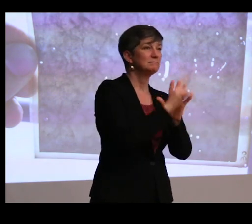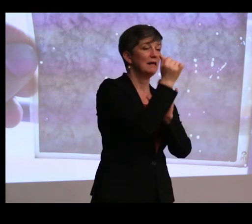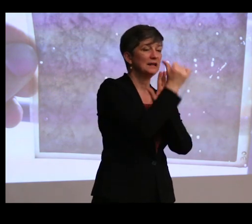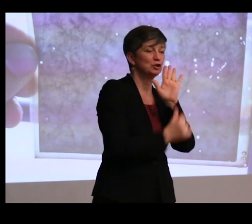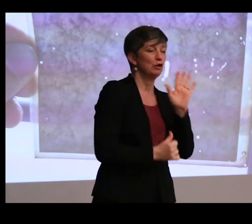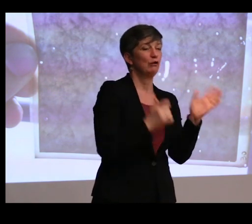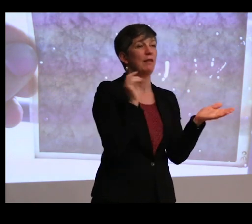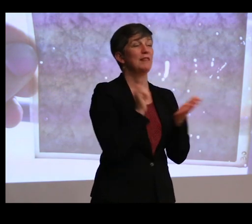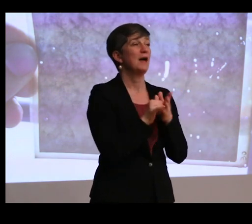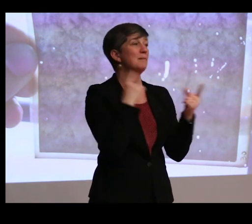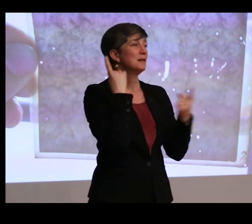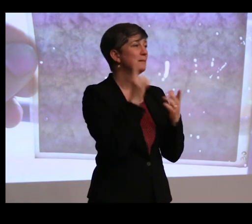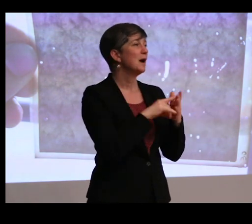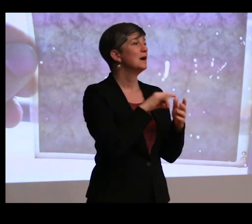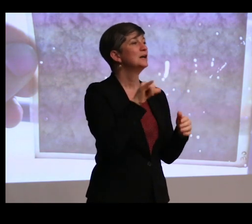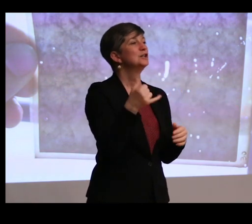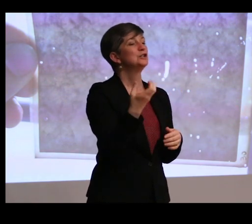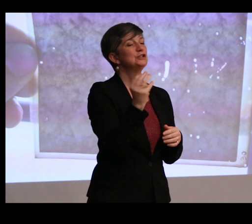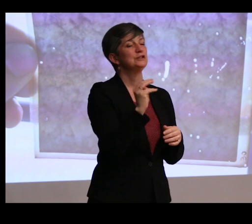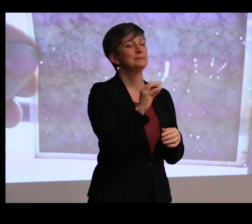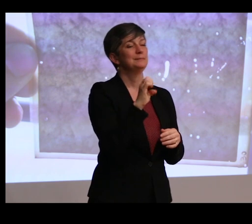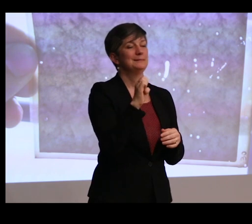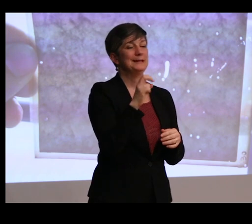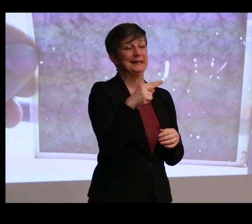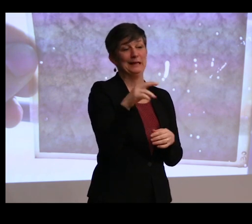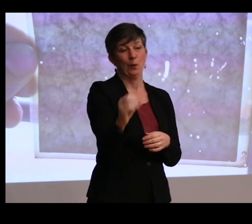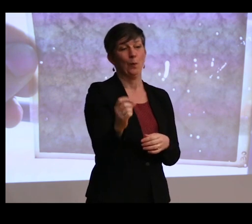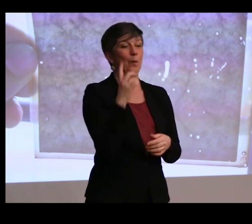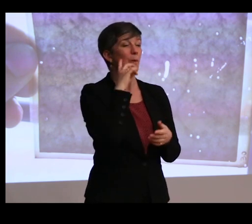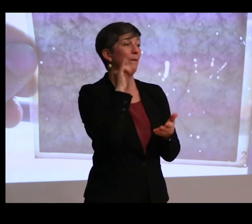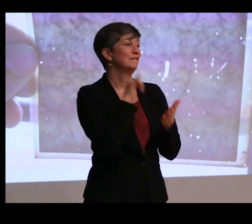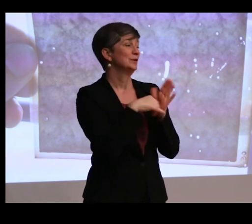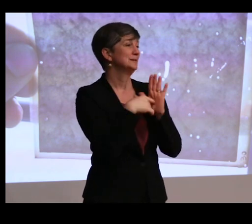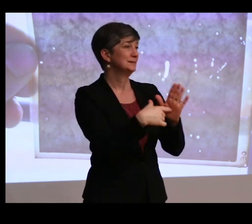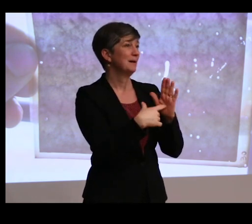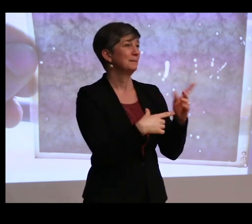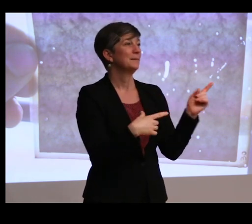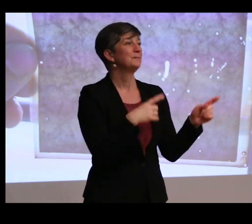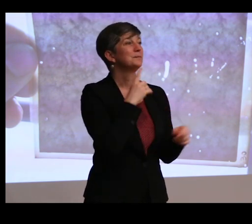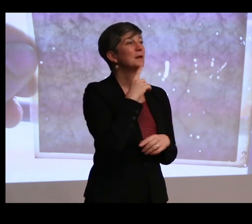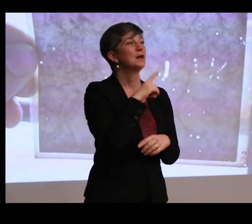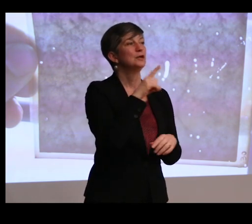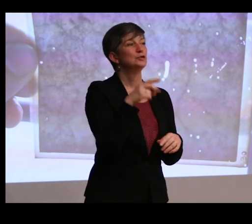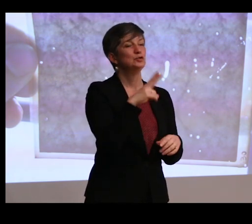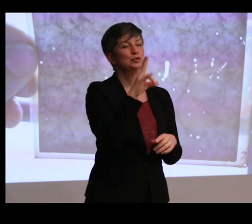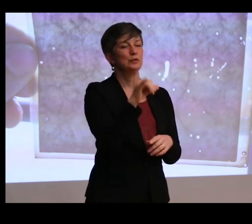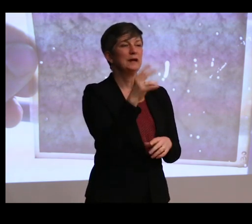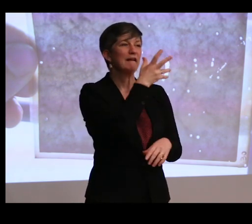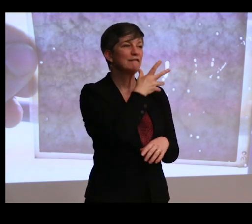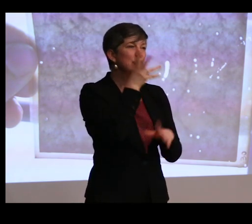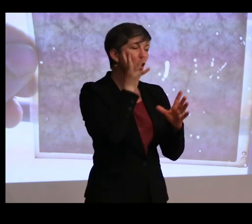I mean, I'm thinking of people like Jim Enote, for example, who-- Zuni farmer but also a museum specialist